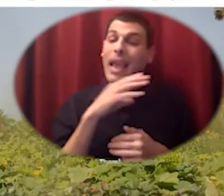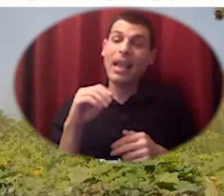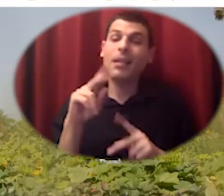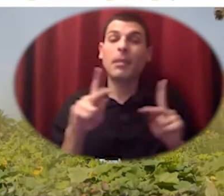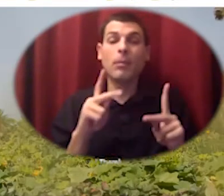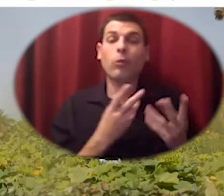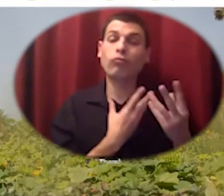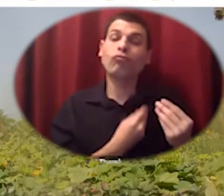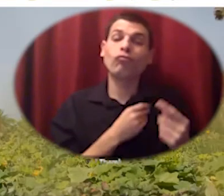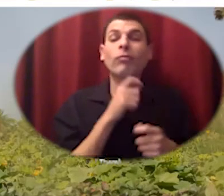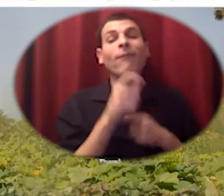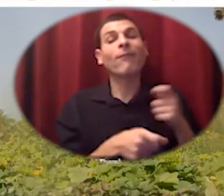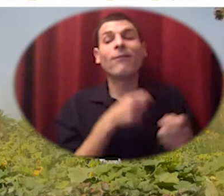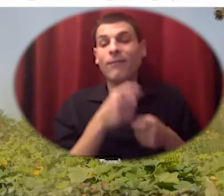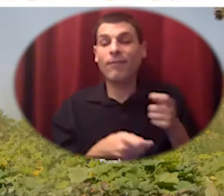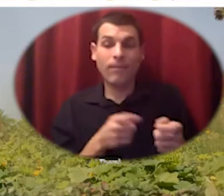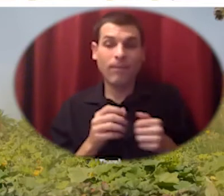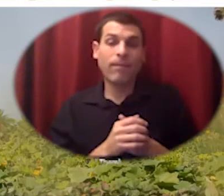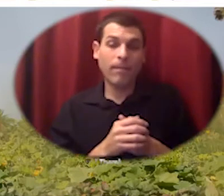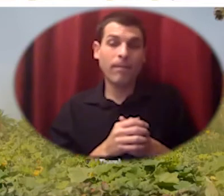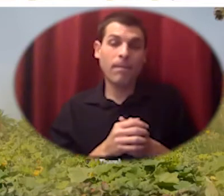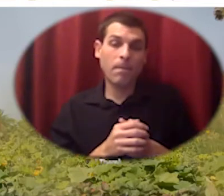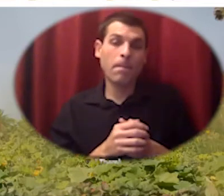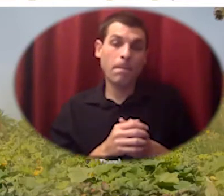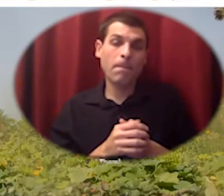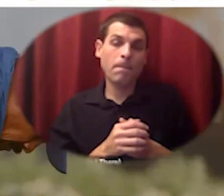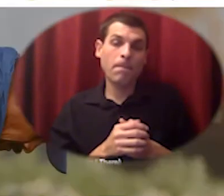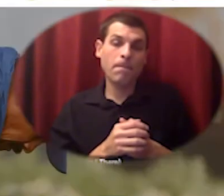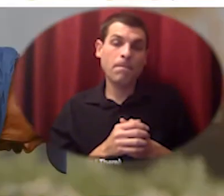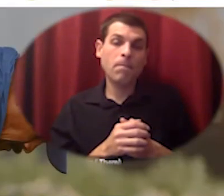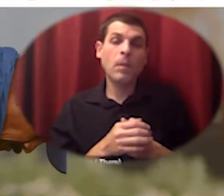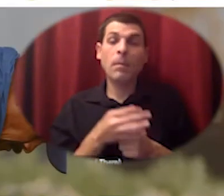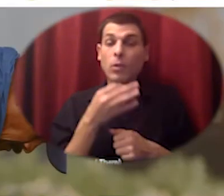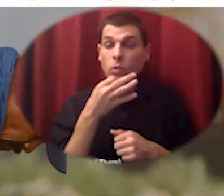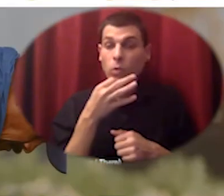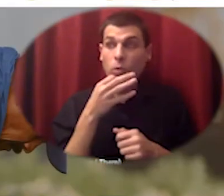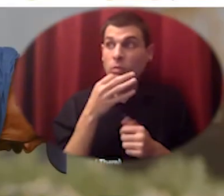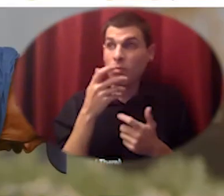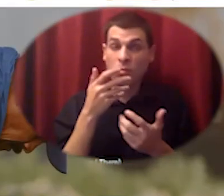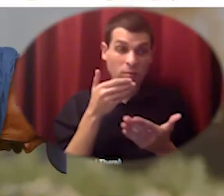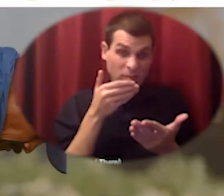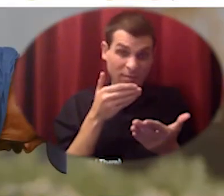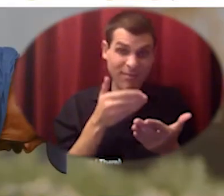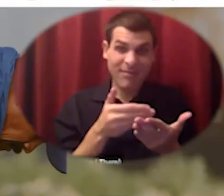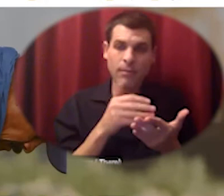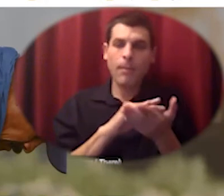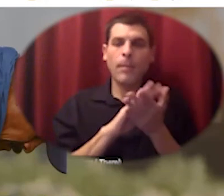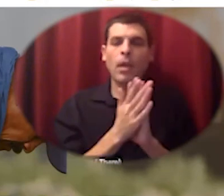but they're even closer towards being financially independent as they're forming into a cooperative